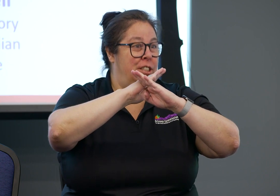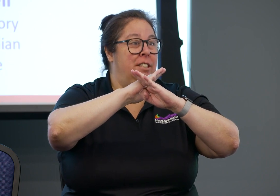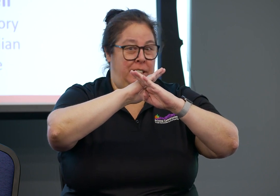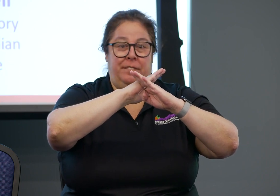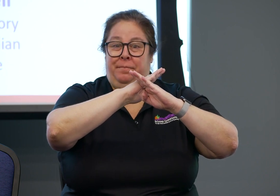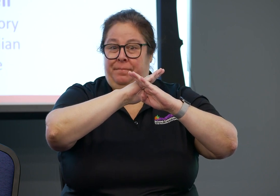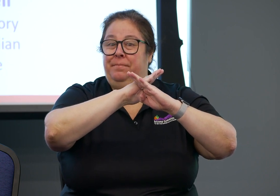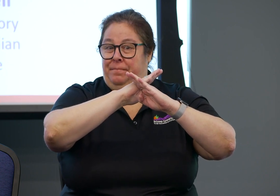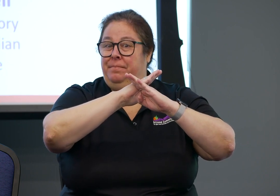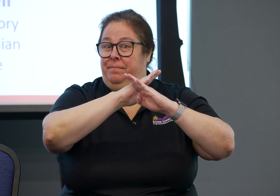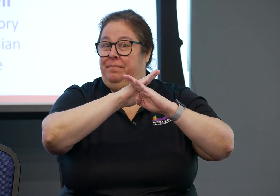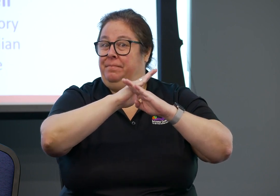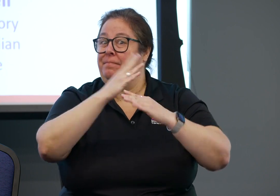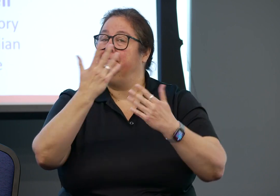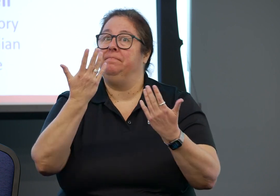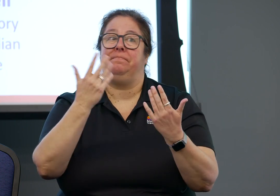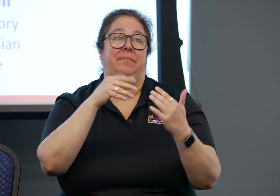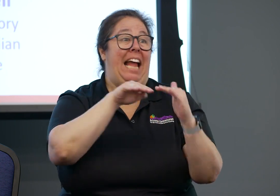Of course, there are some really